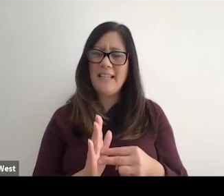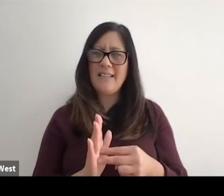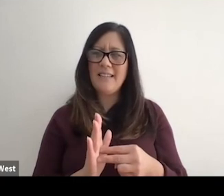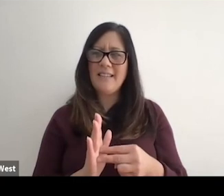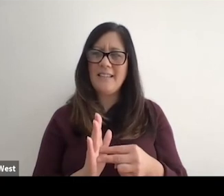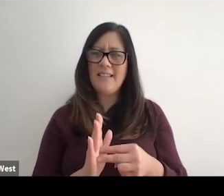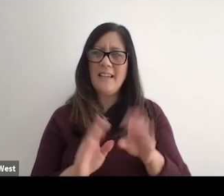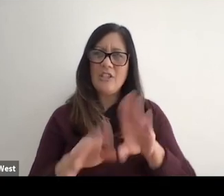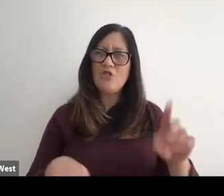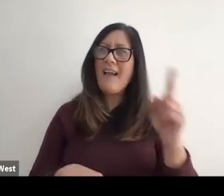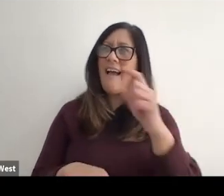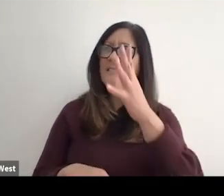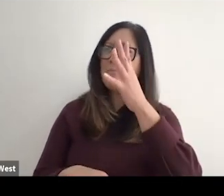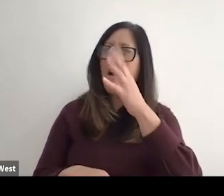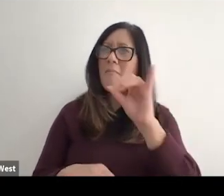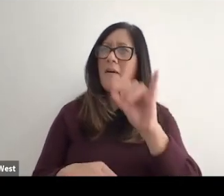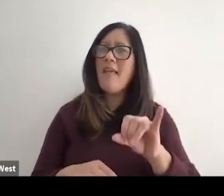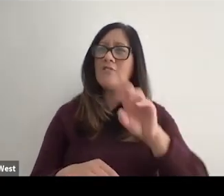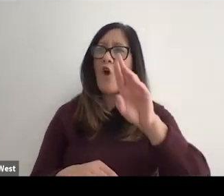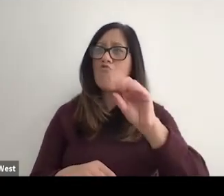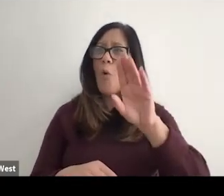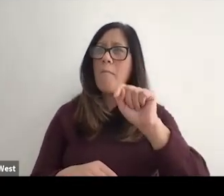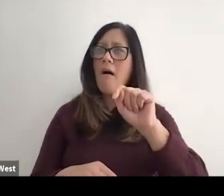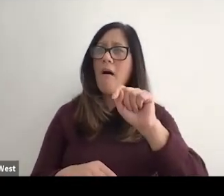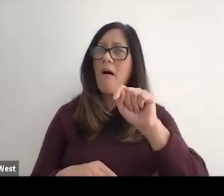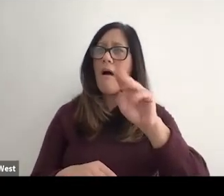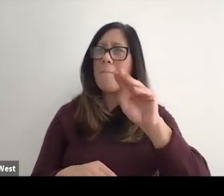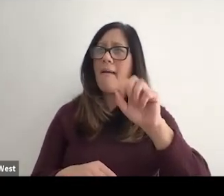mom and say there goes robot man and mom says let's take them down a different.